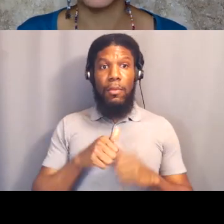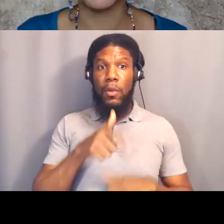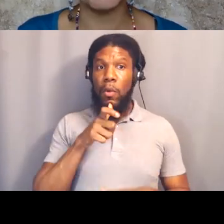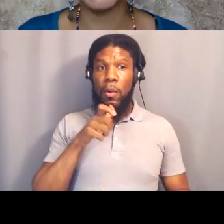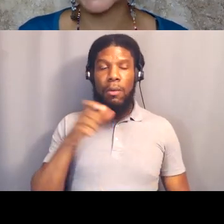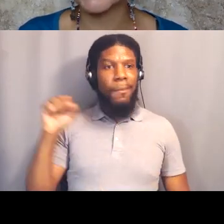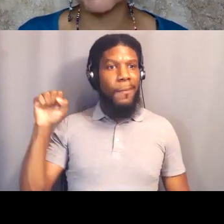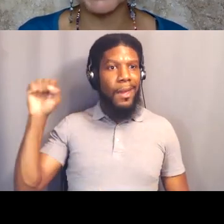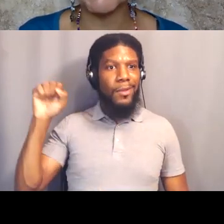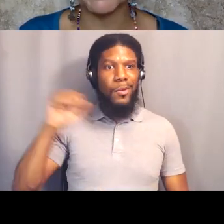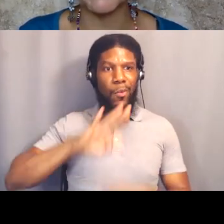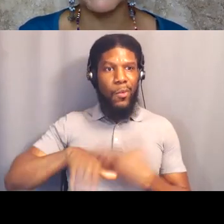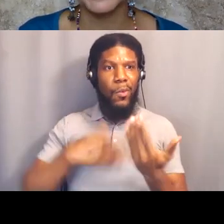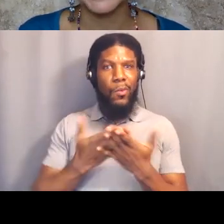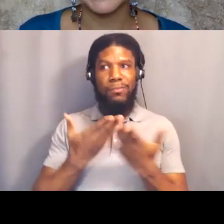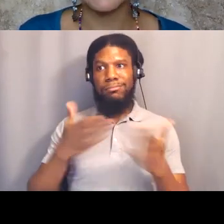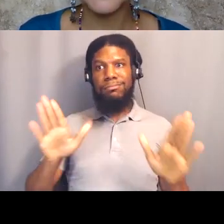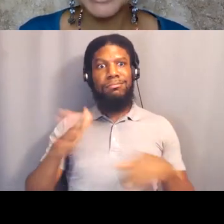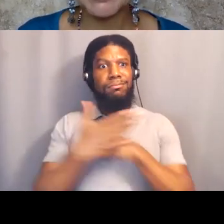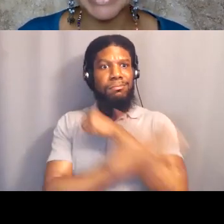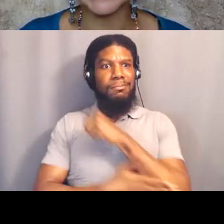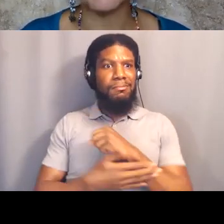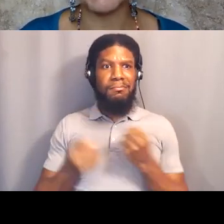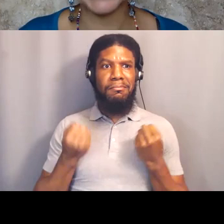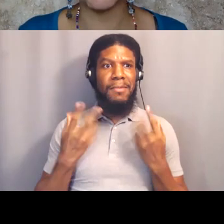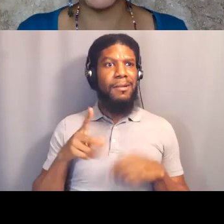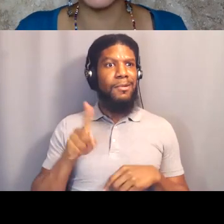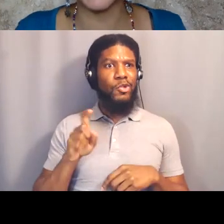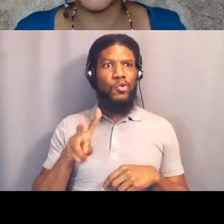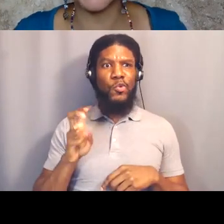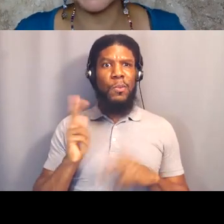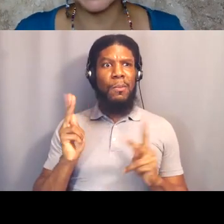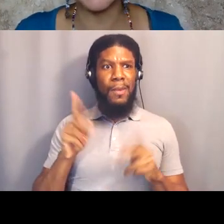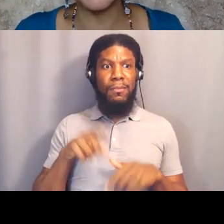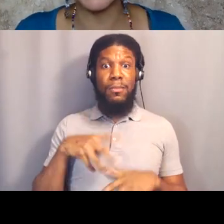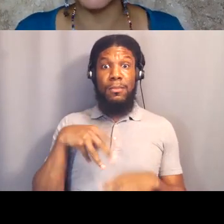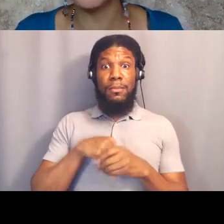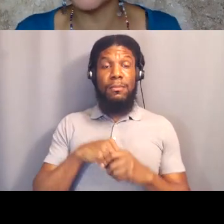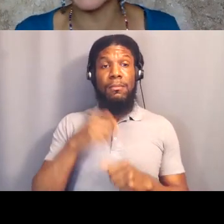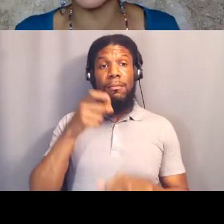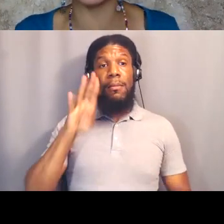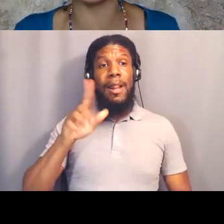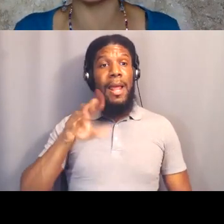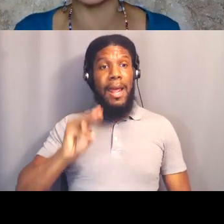There were a couple of 100 people, including Black Lives Matter organizers, including youth organizers